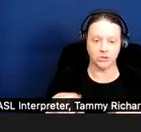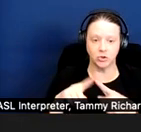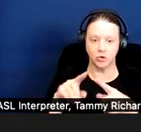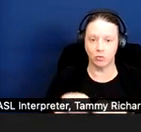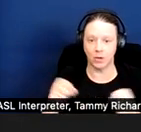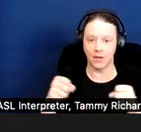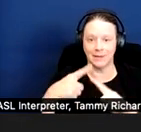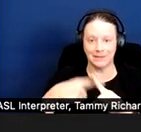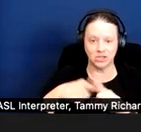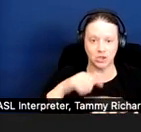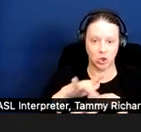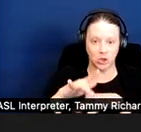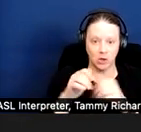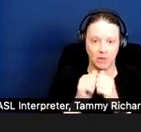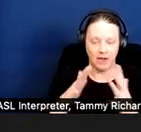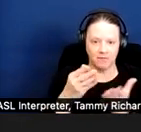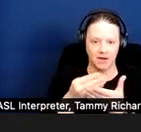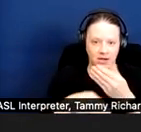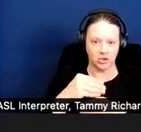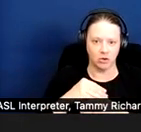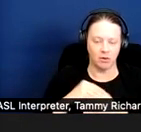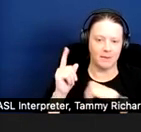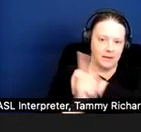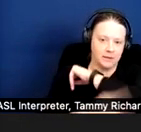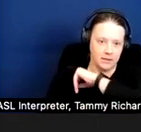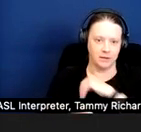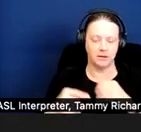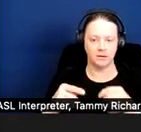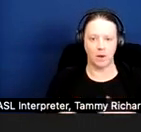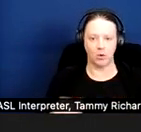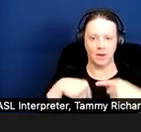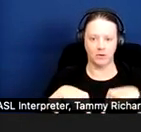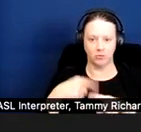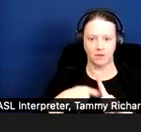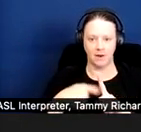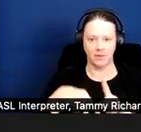Can you go back to slide 39?